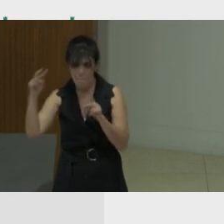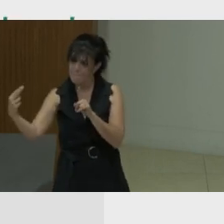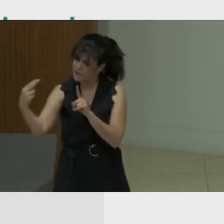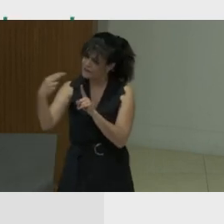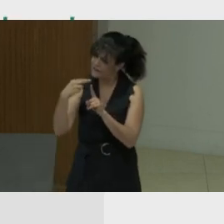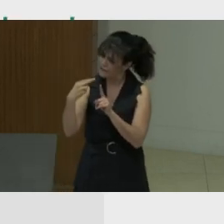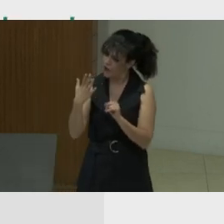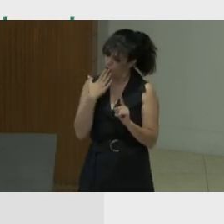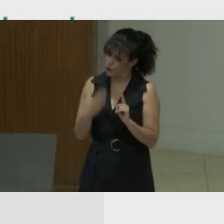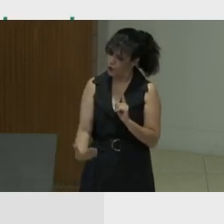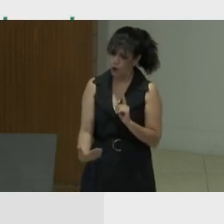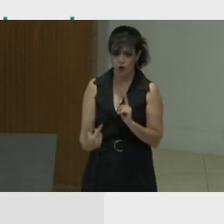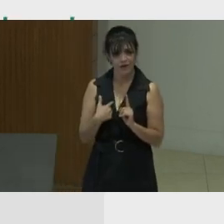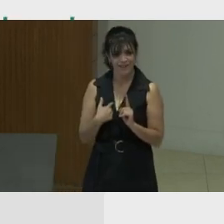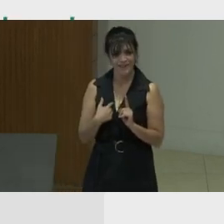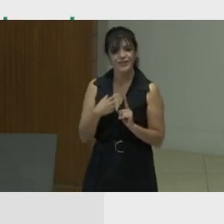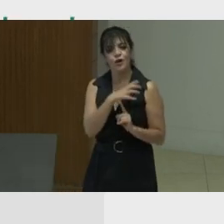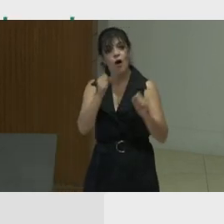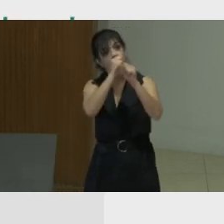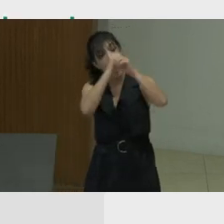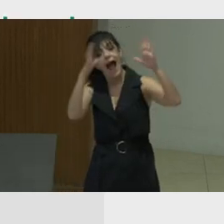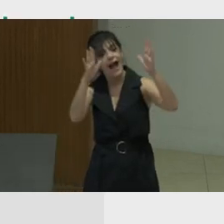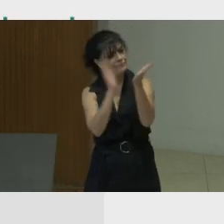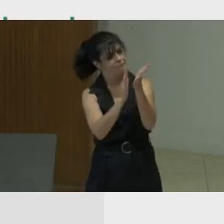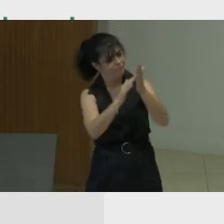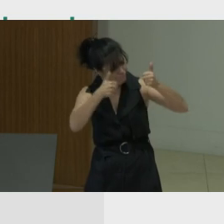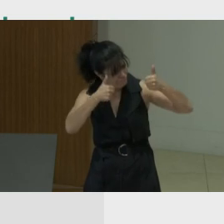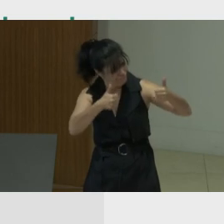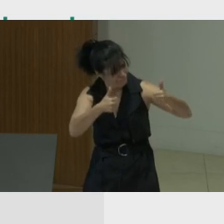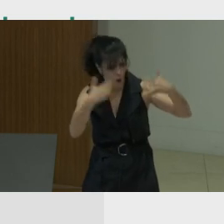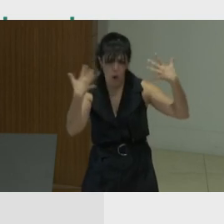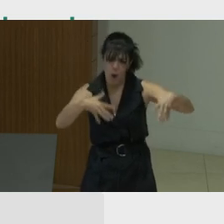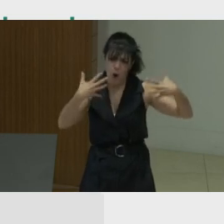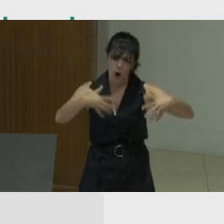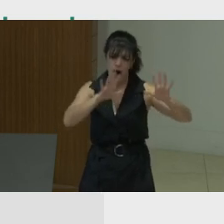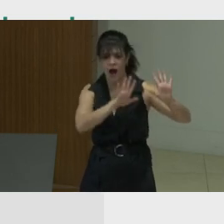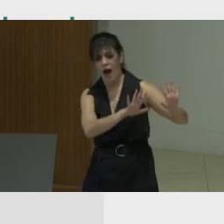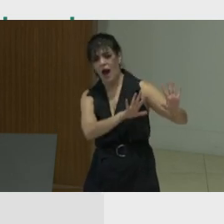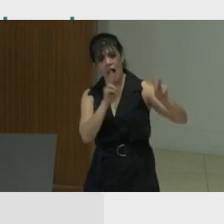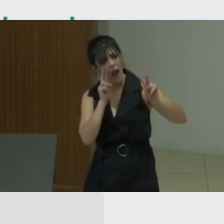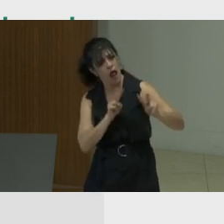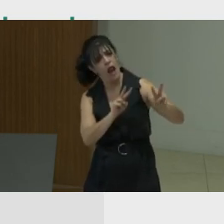It can also be idealized or glorified. And what does that idealization or that glorification mean?